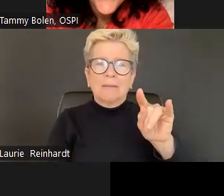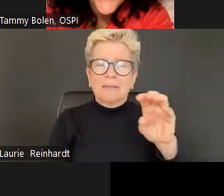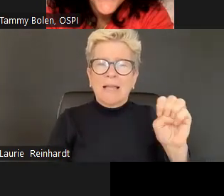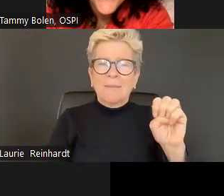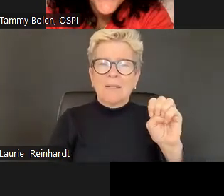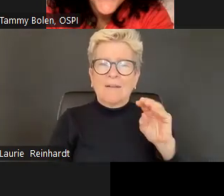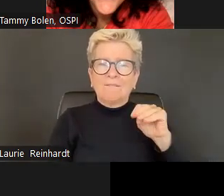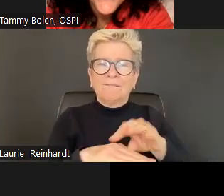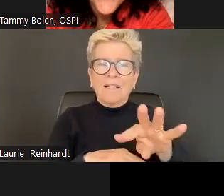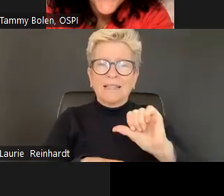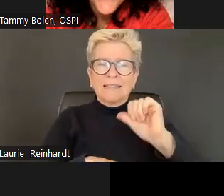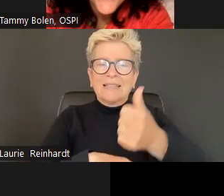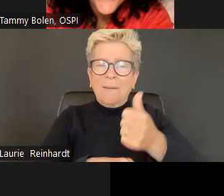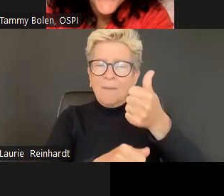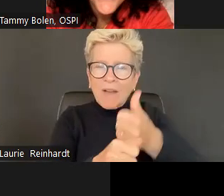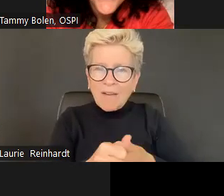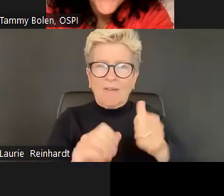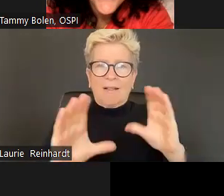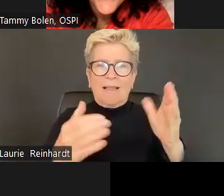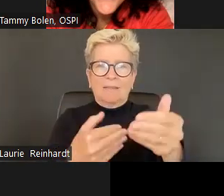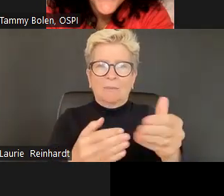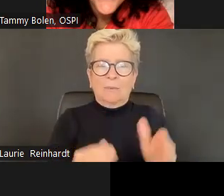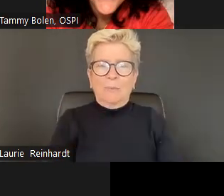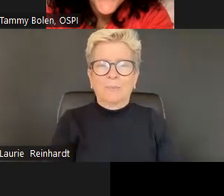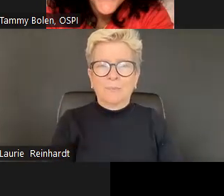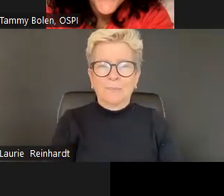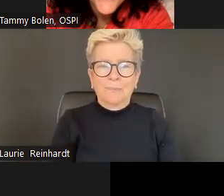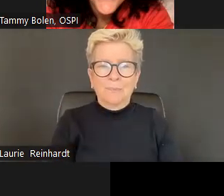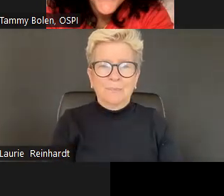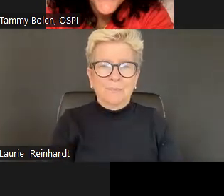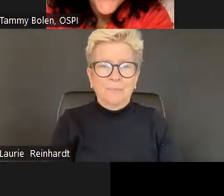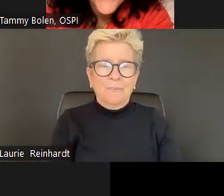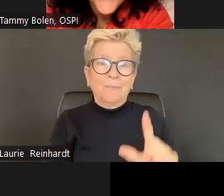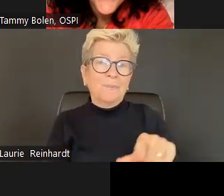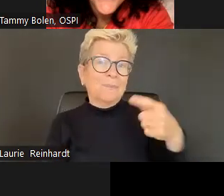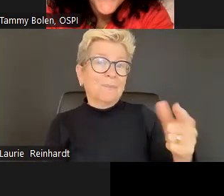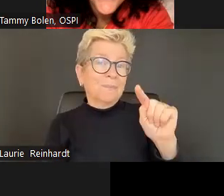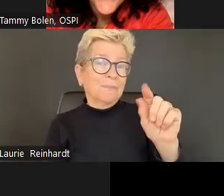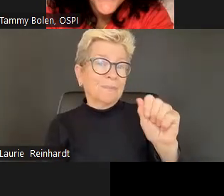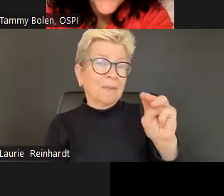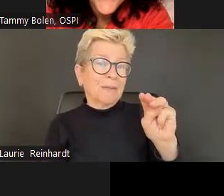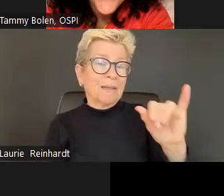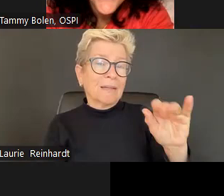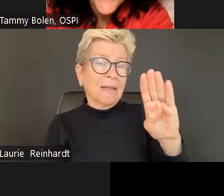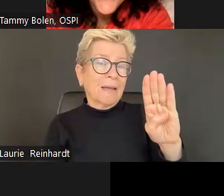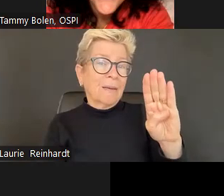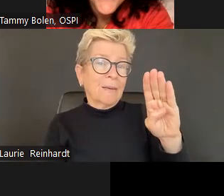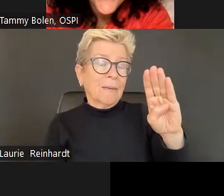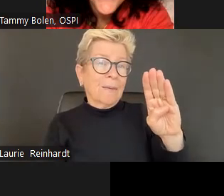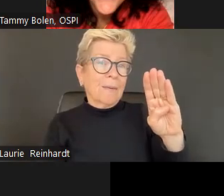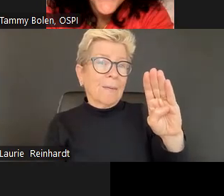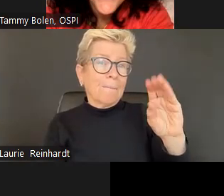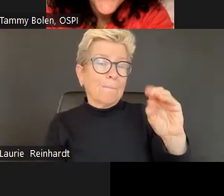And I hope you can see how this crosses over with. The classroom setup. Because school climate is affected by and effects.